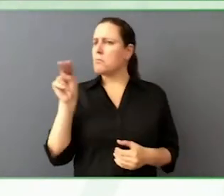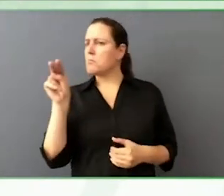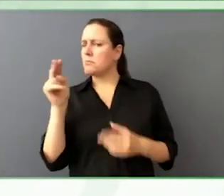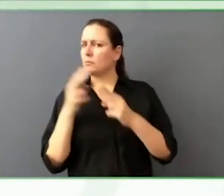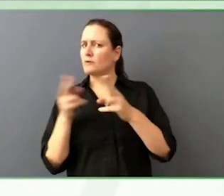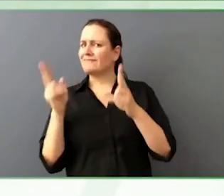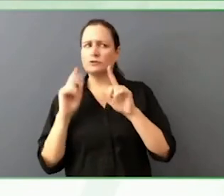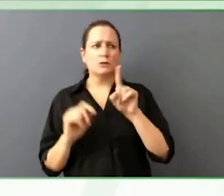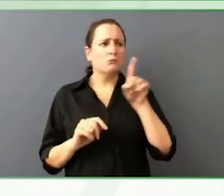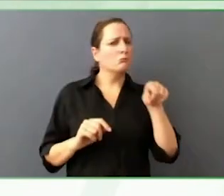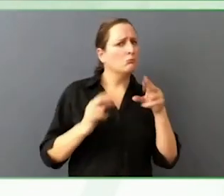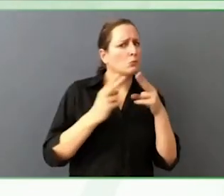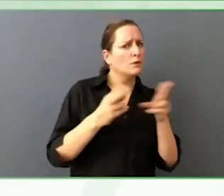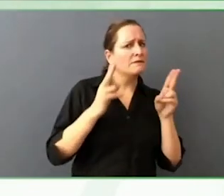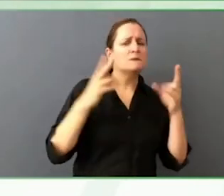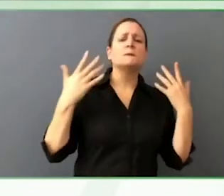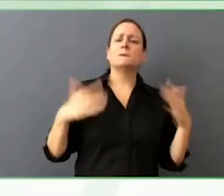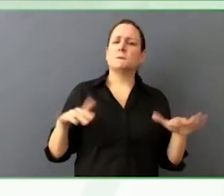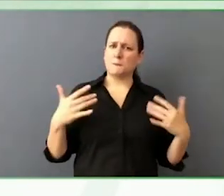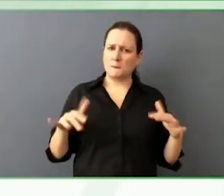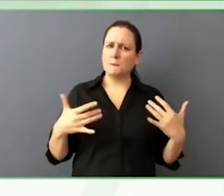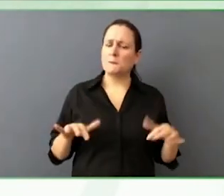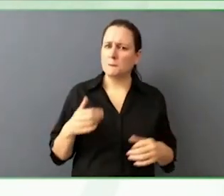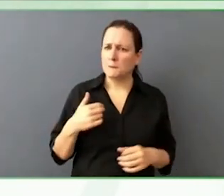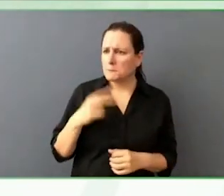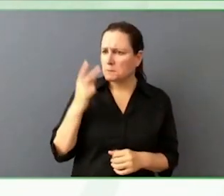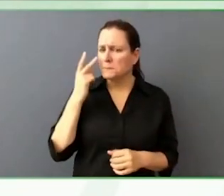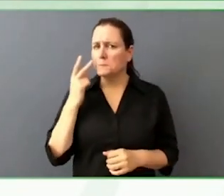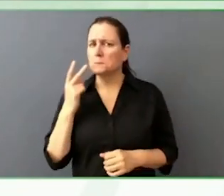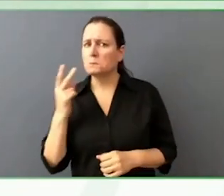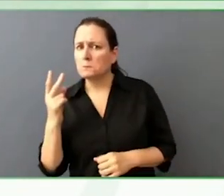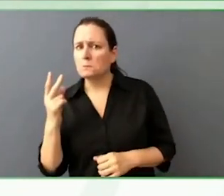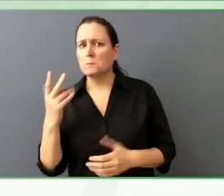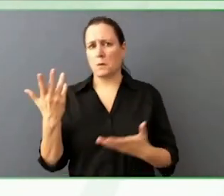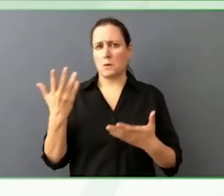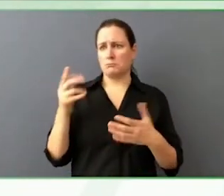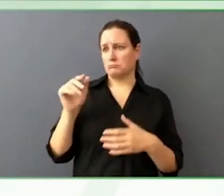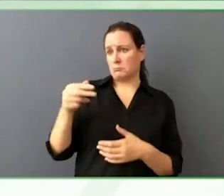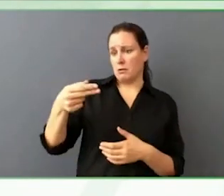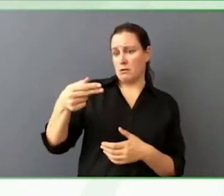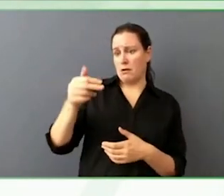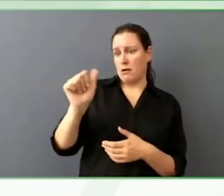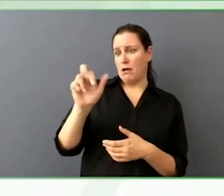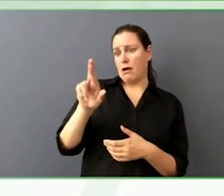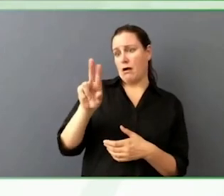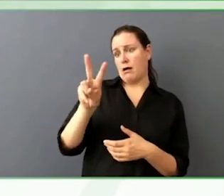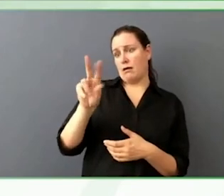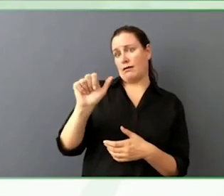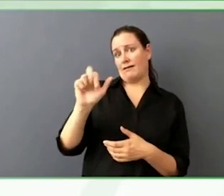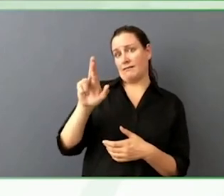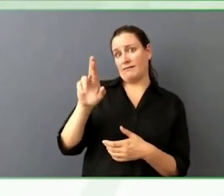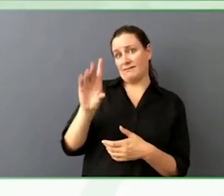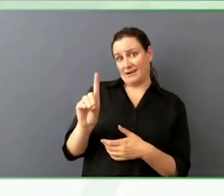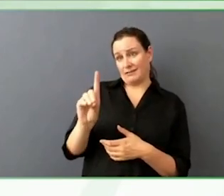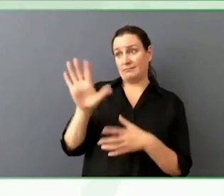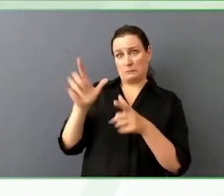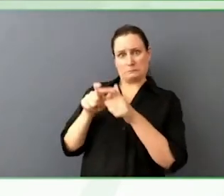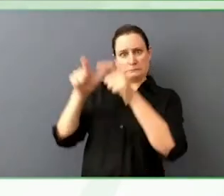If you see guys from Harvard, you see guides from small state schools in the US he may not even know that they have great guides.